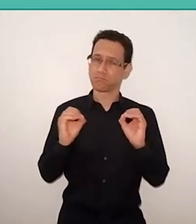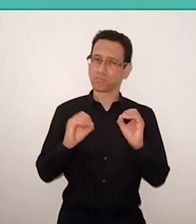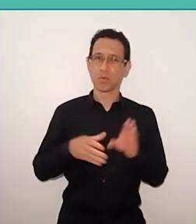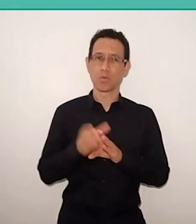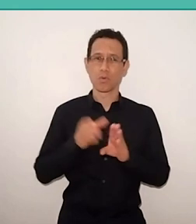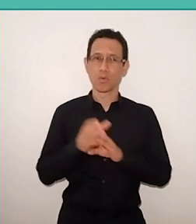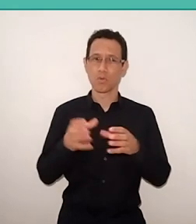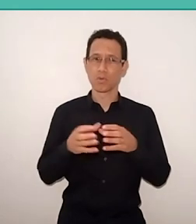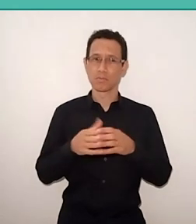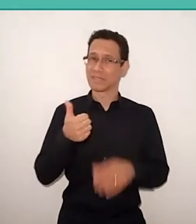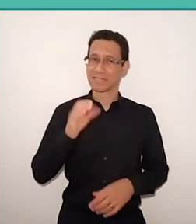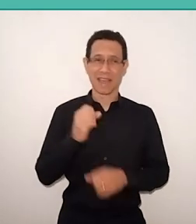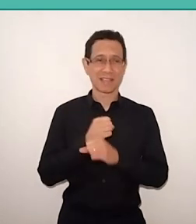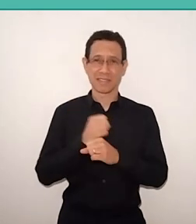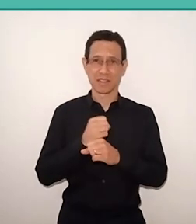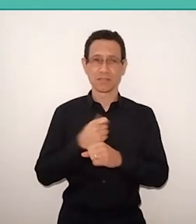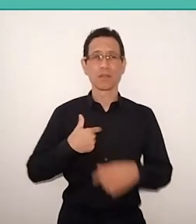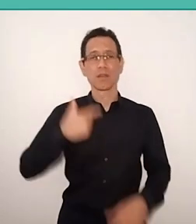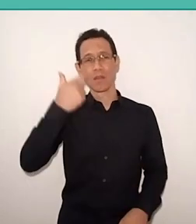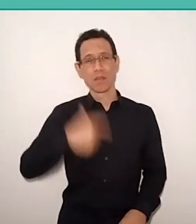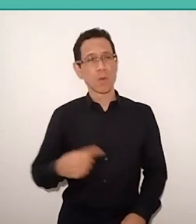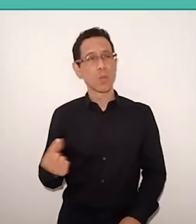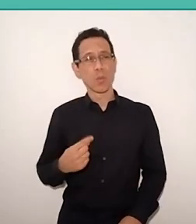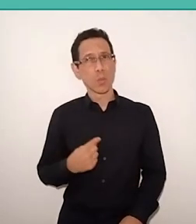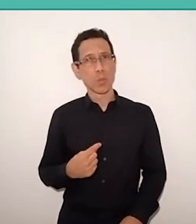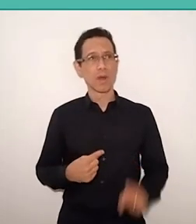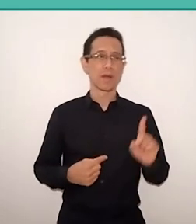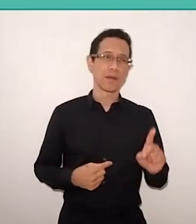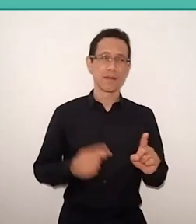if I was this or that, from a religious point of view.